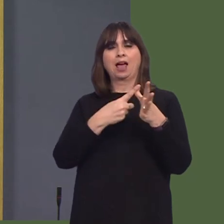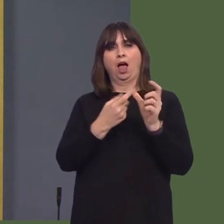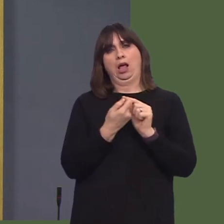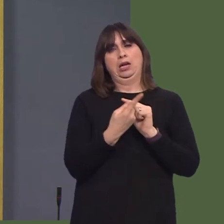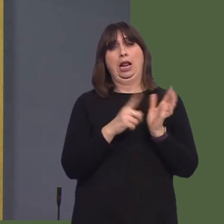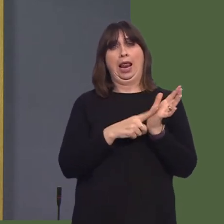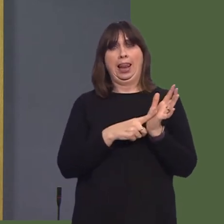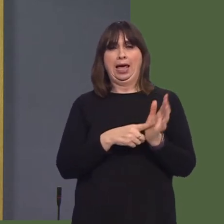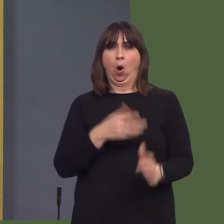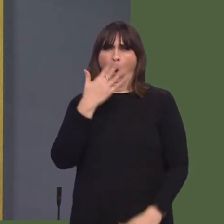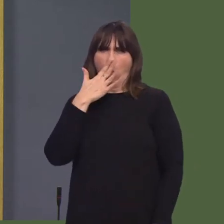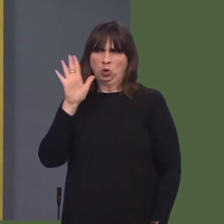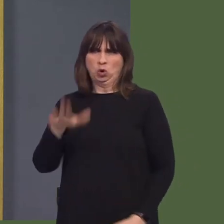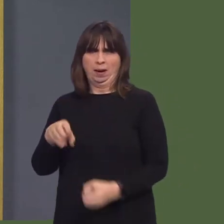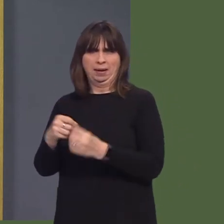Dawn Bowden AM: 8.